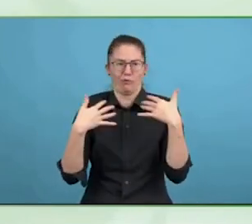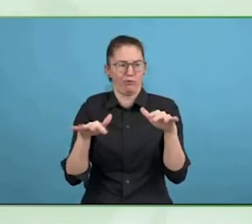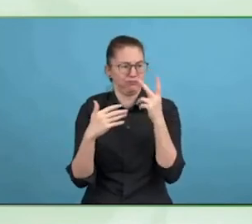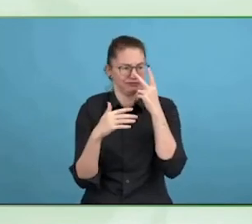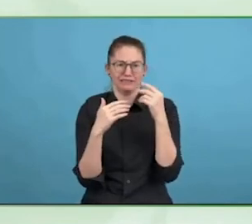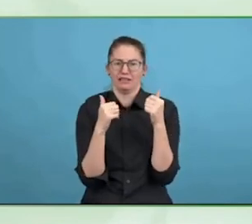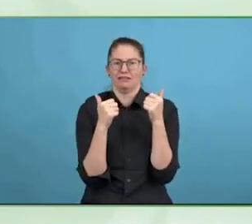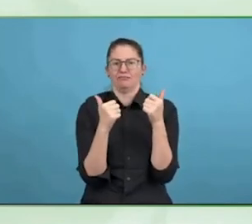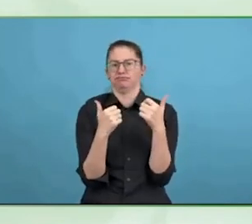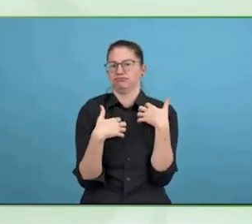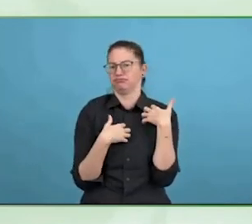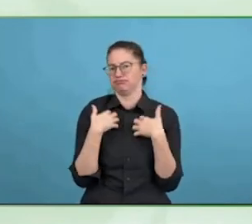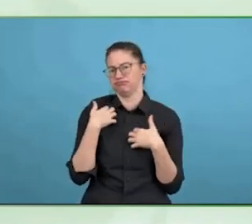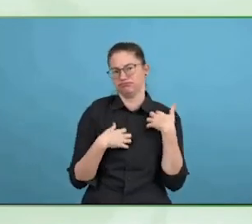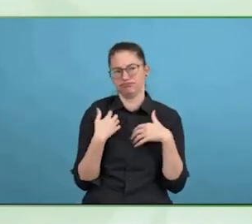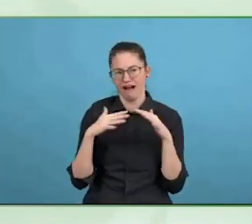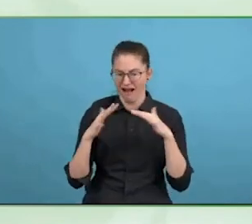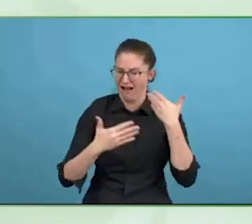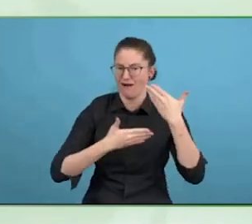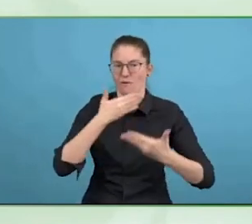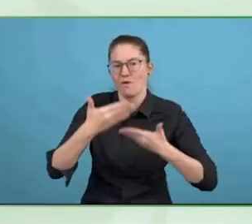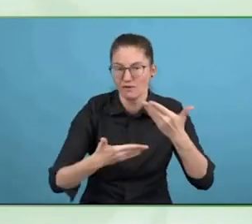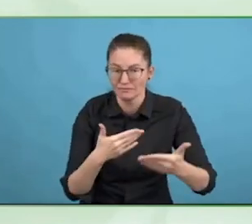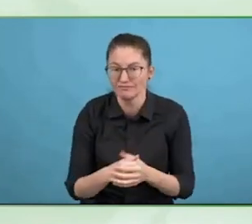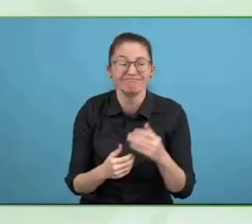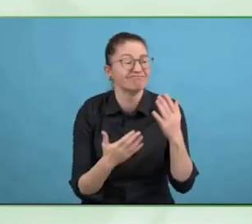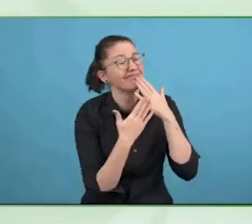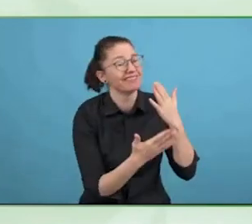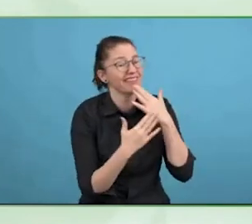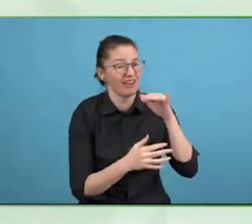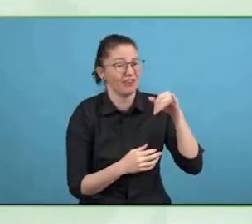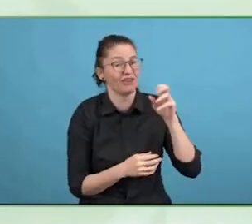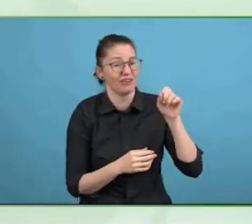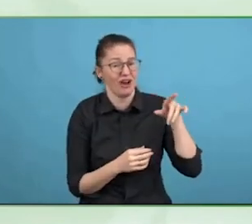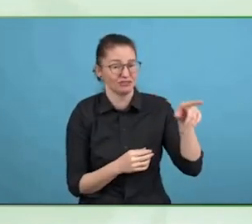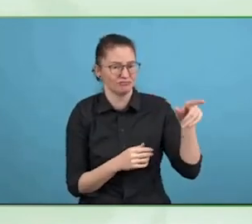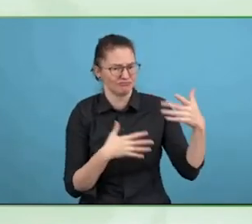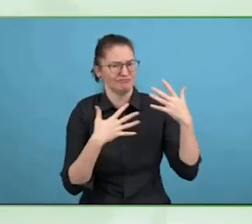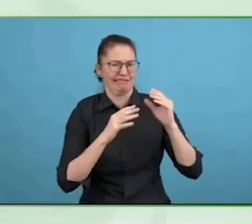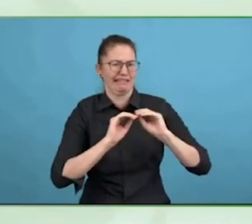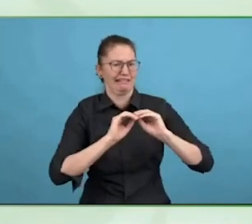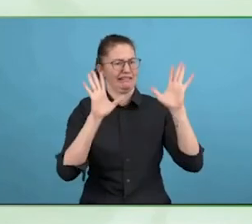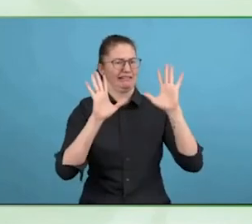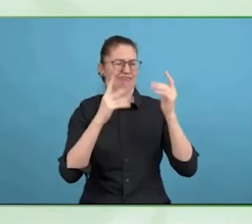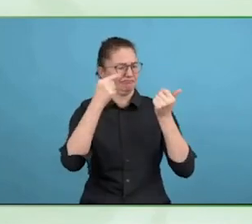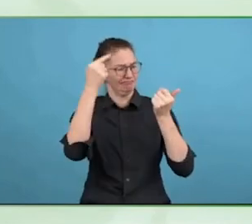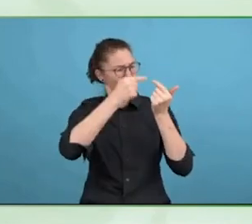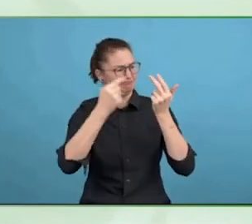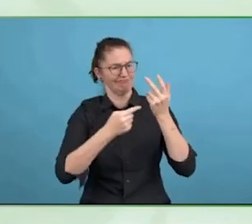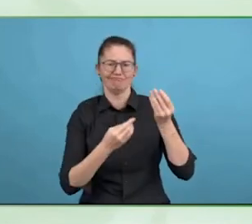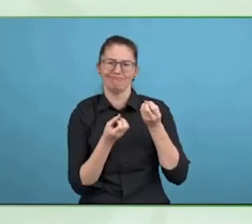IBM, as IBM's chief accessibility officer, we were very involved with